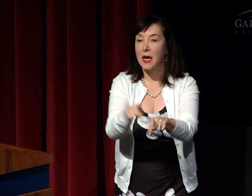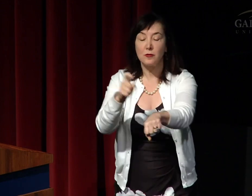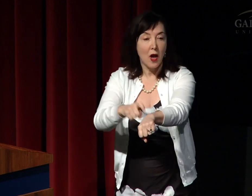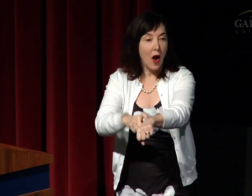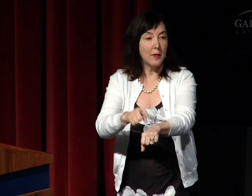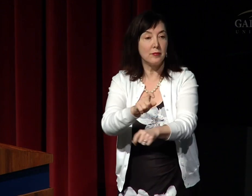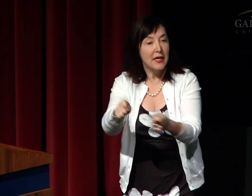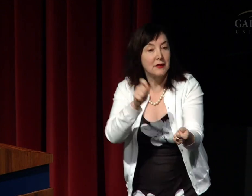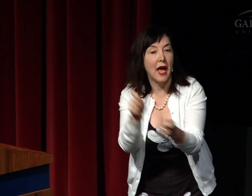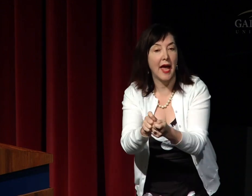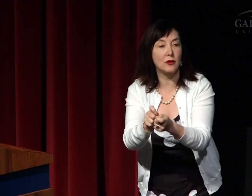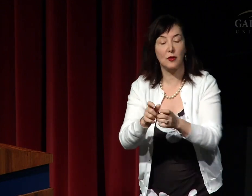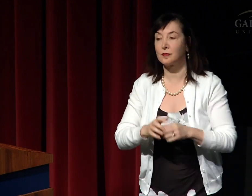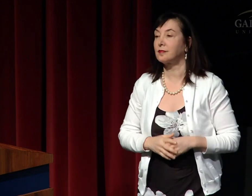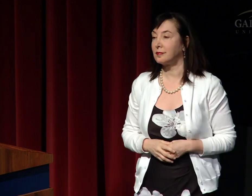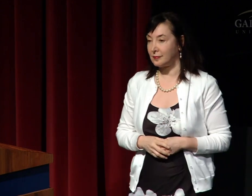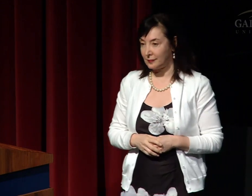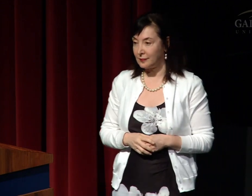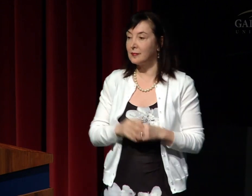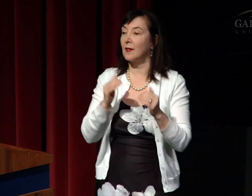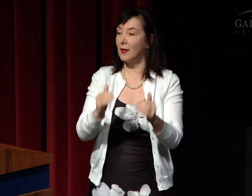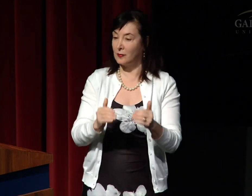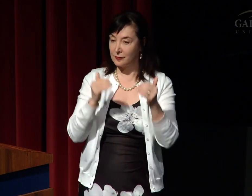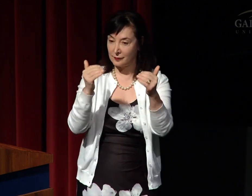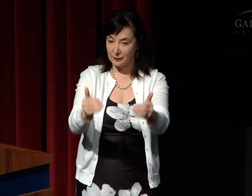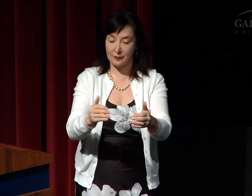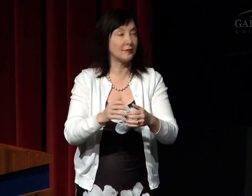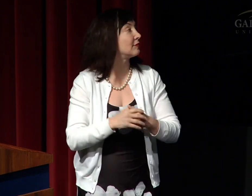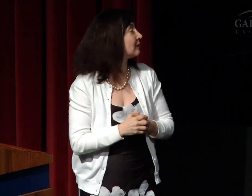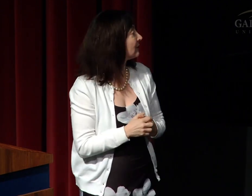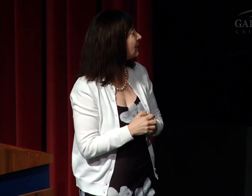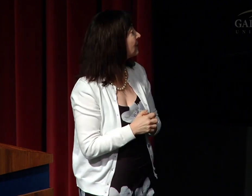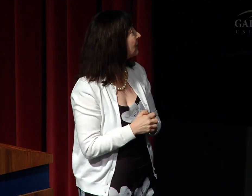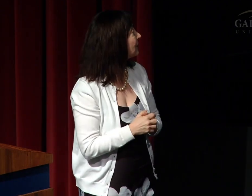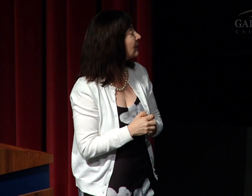developmental milestones as children who are acquiring a spoken language.